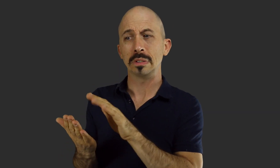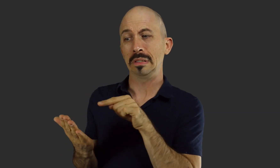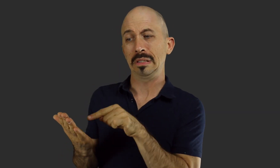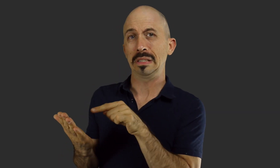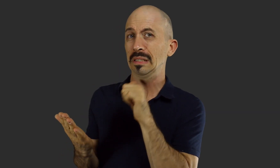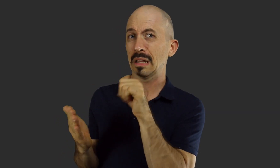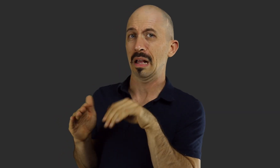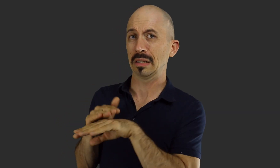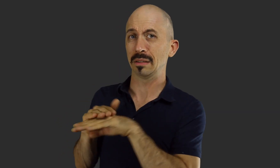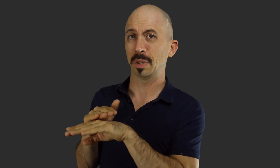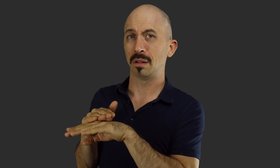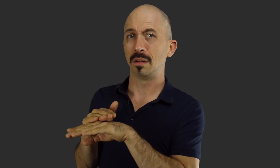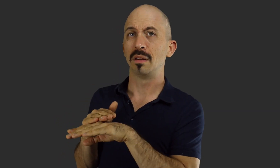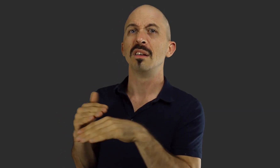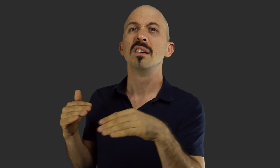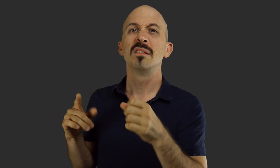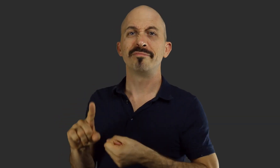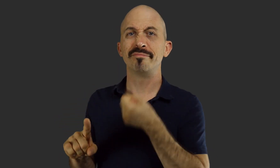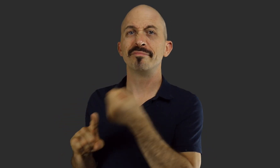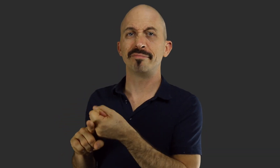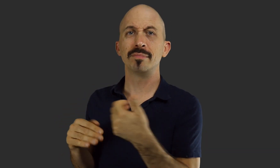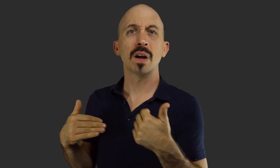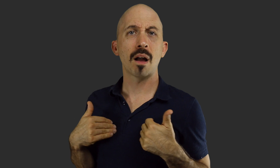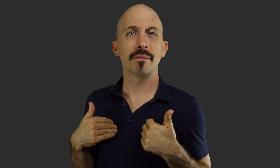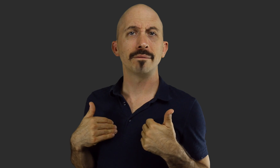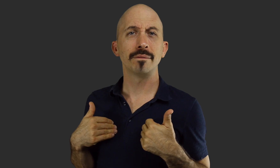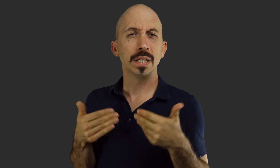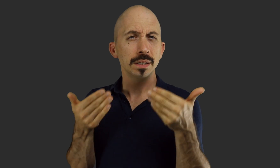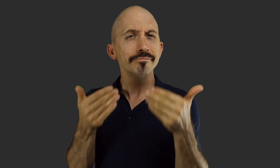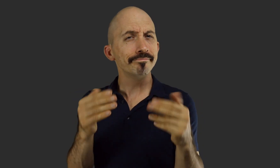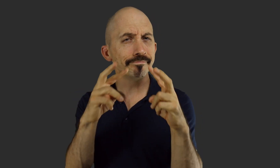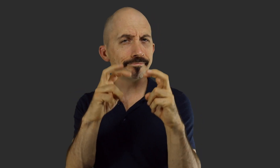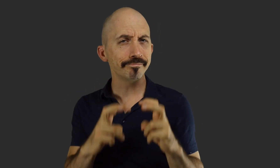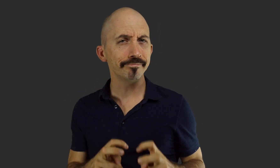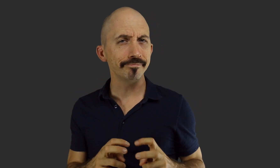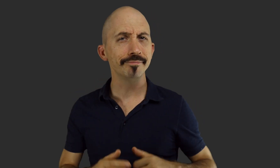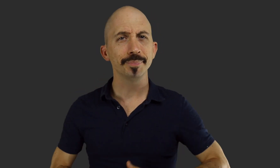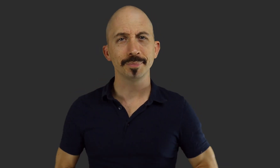(which is not accessible) – there are impacts Let’s analyze them.